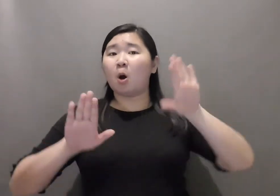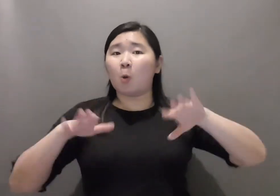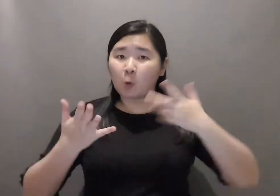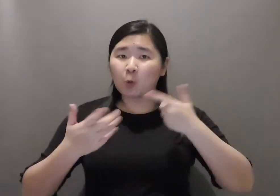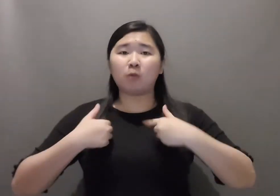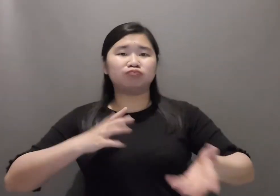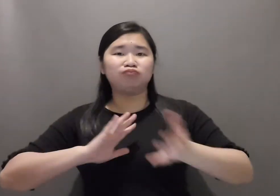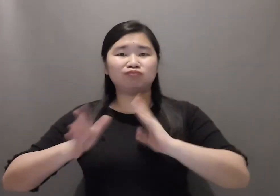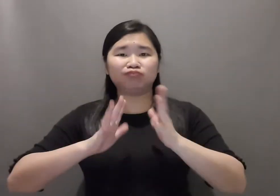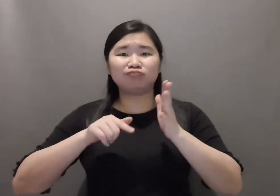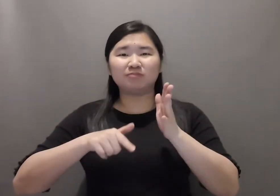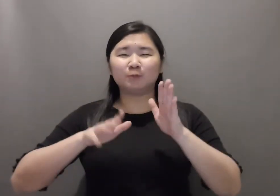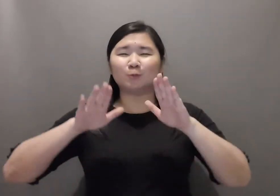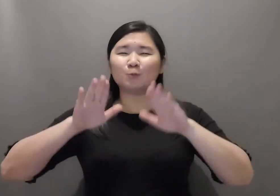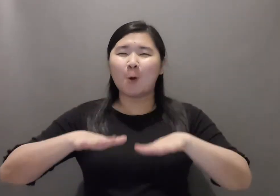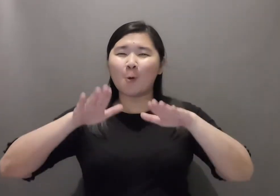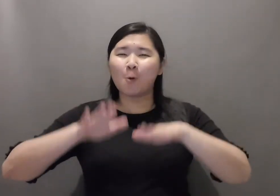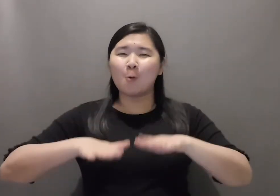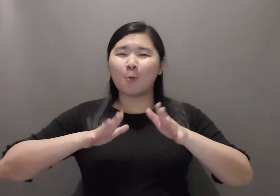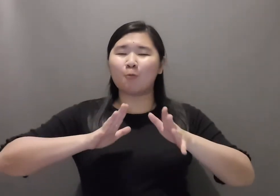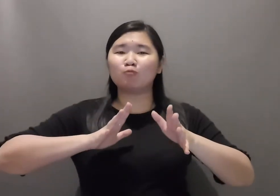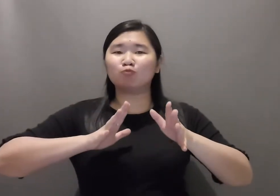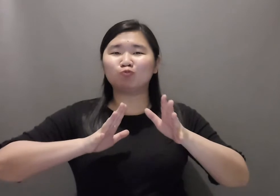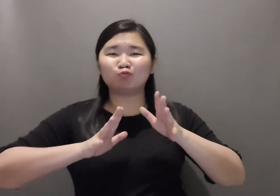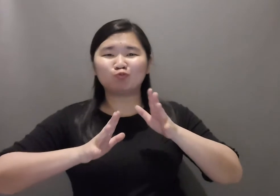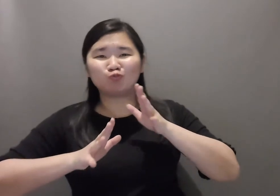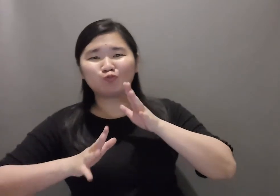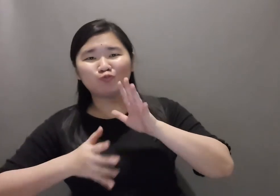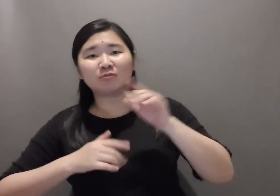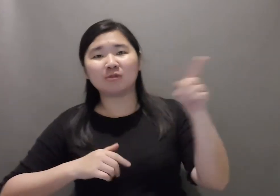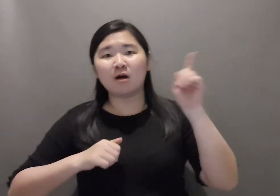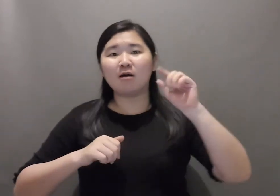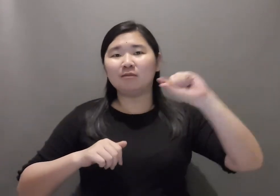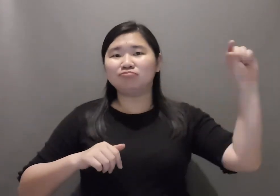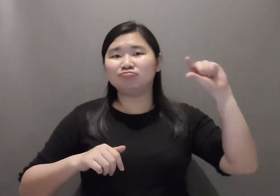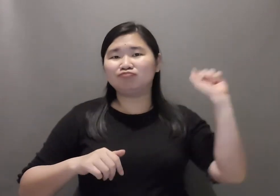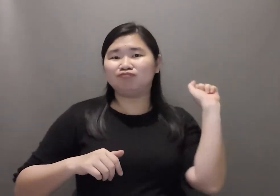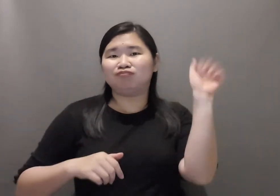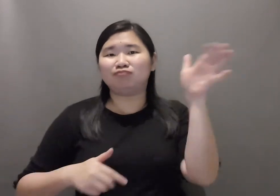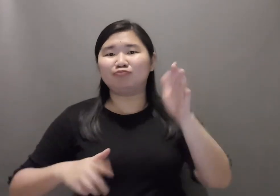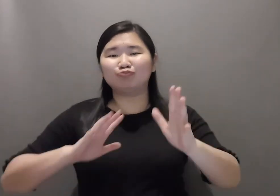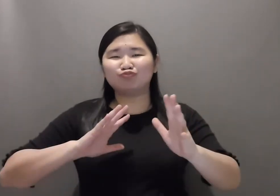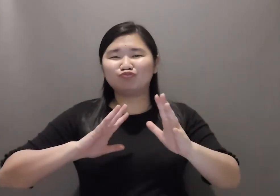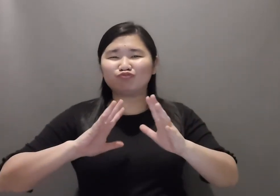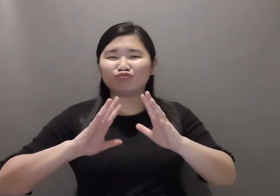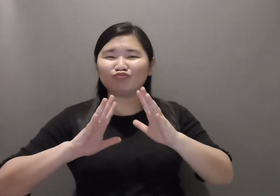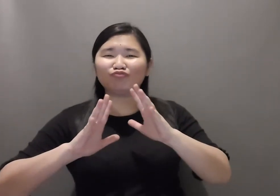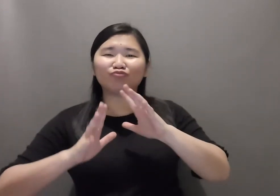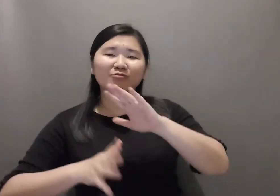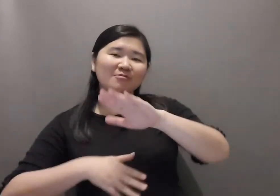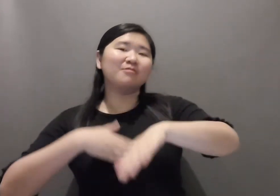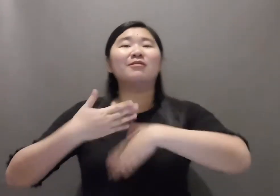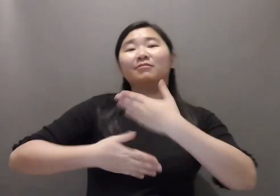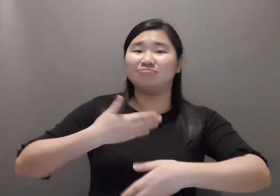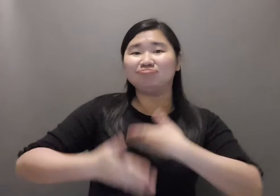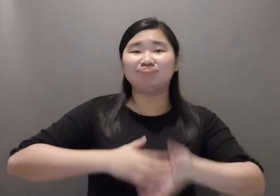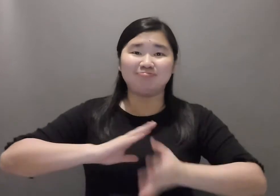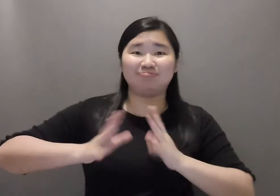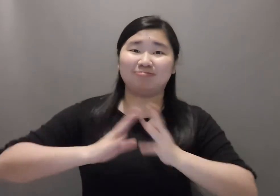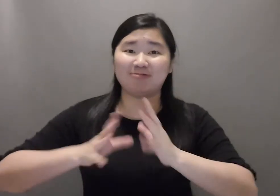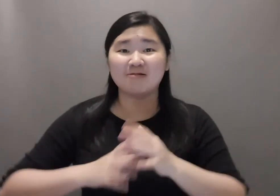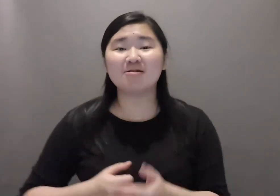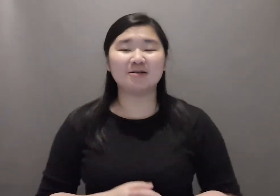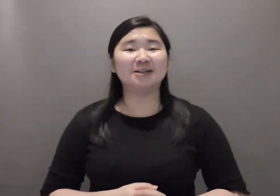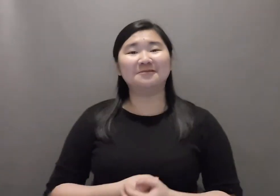or in slow motion to allow viewers to shift their focus to the text.